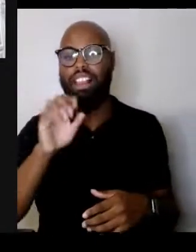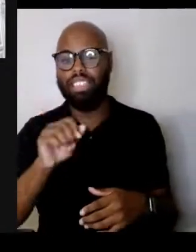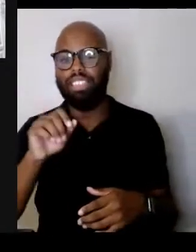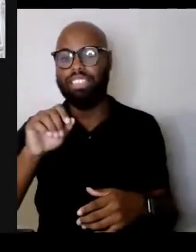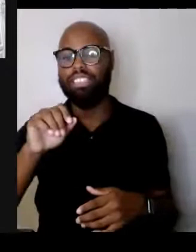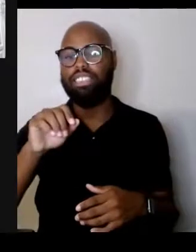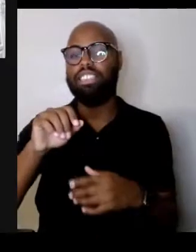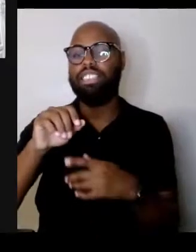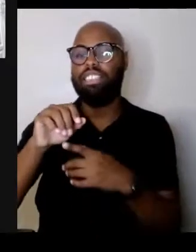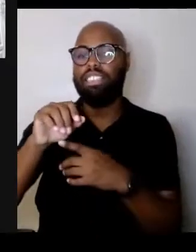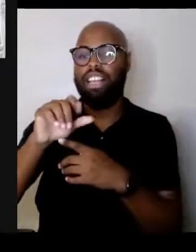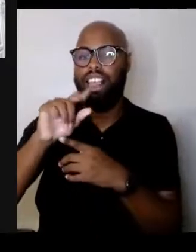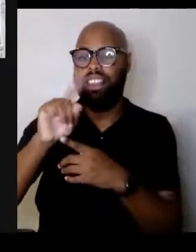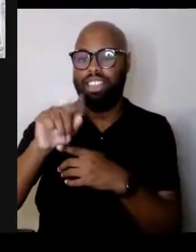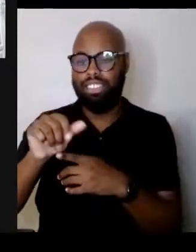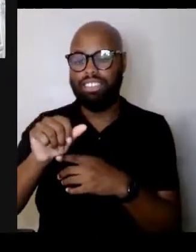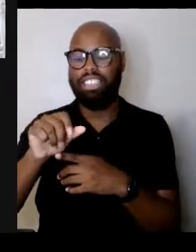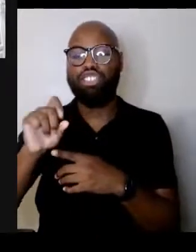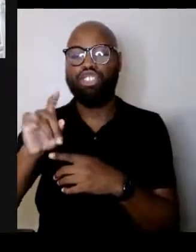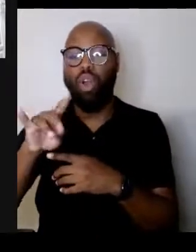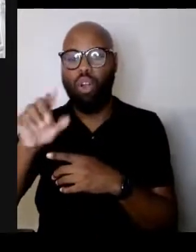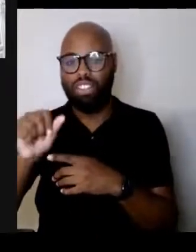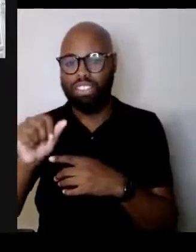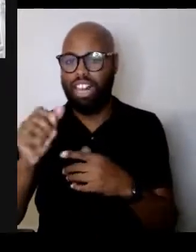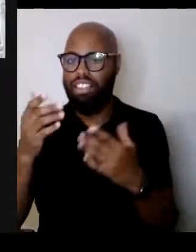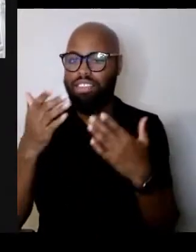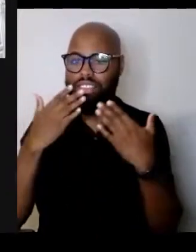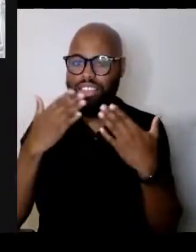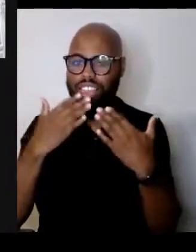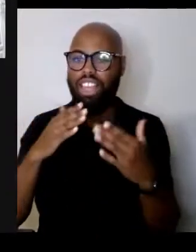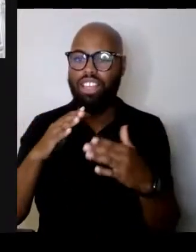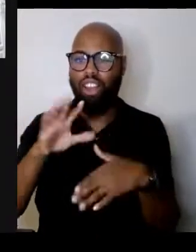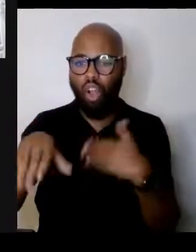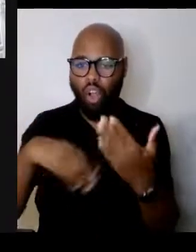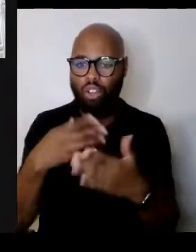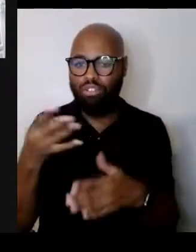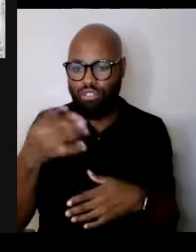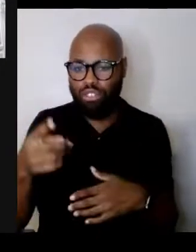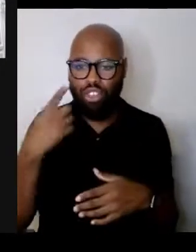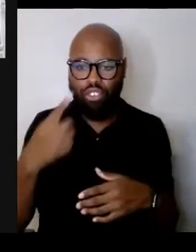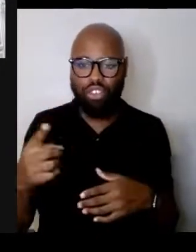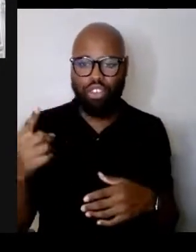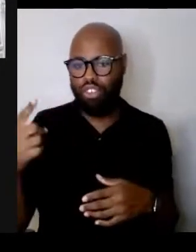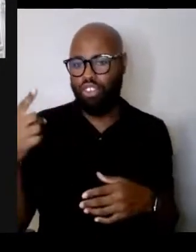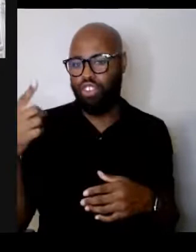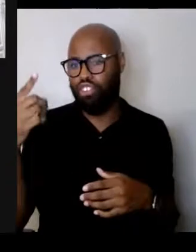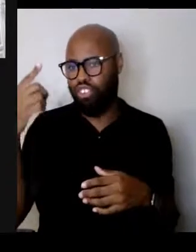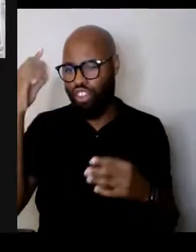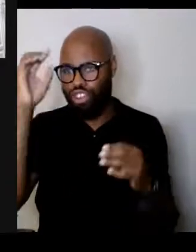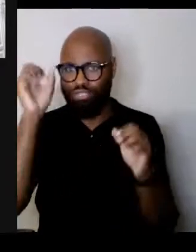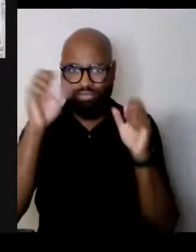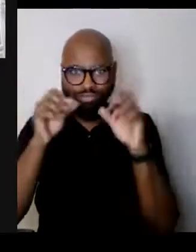Both for your thoughtfulness and the heartfulness of your candor. Really, really appreciate it